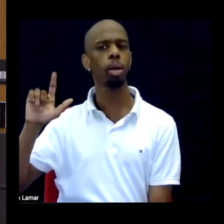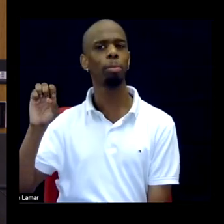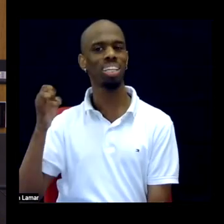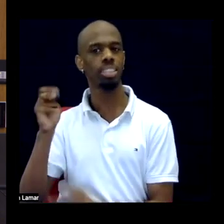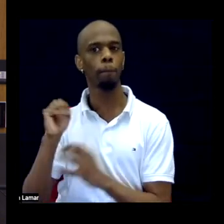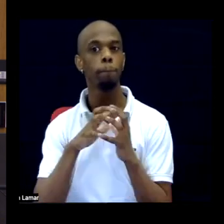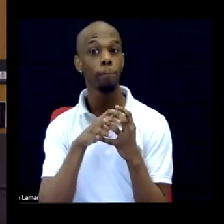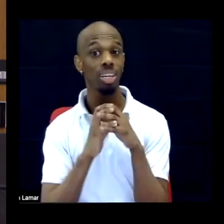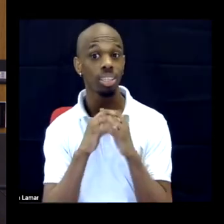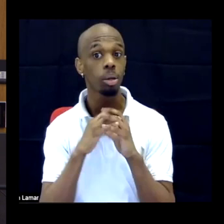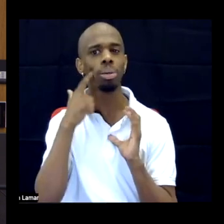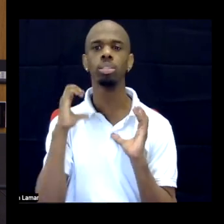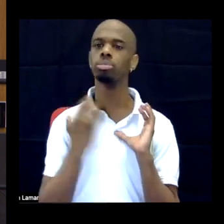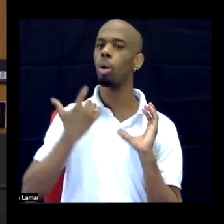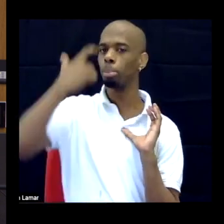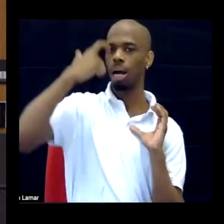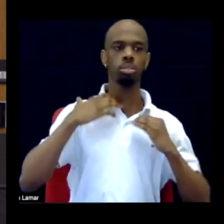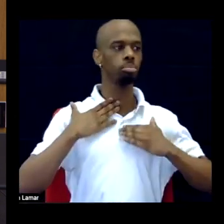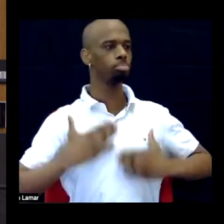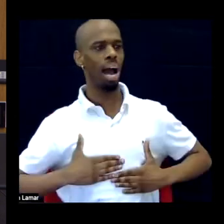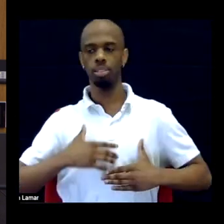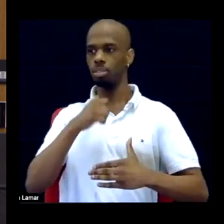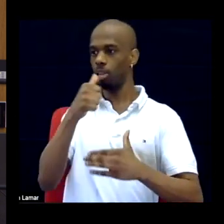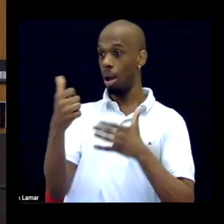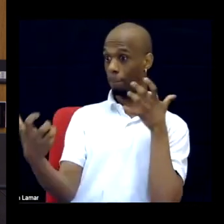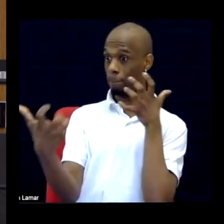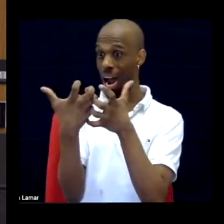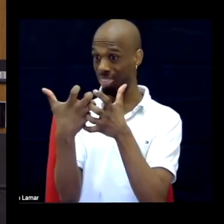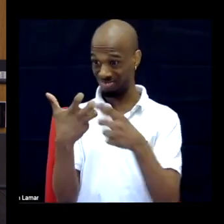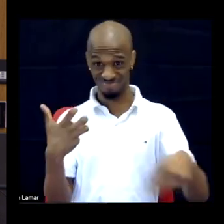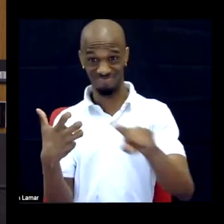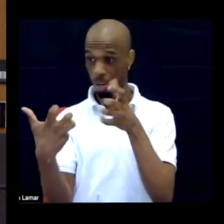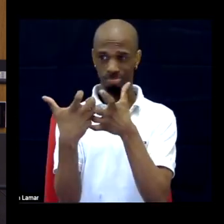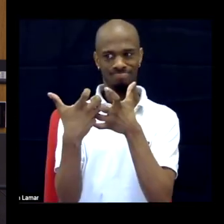our bodies and minds are being interpreted as being different than the norm as being,